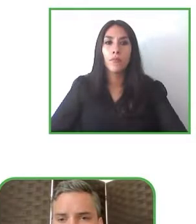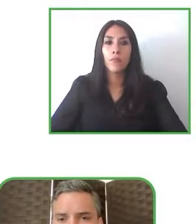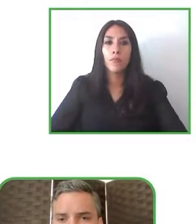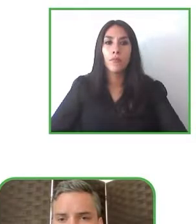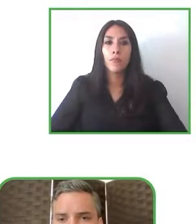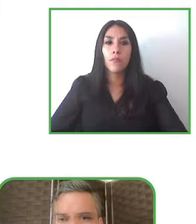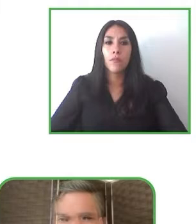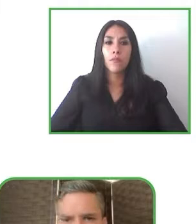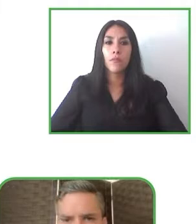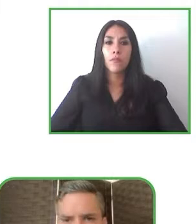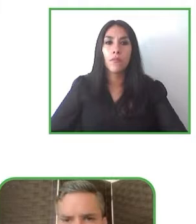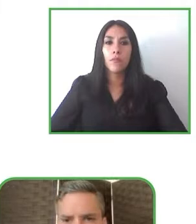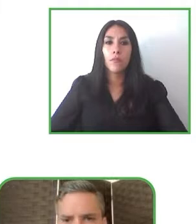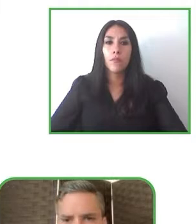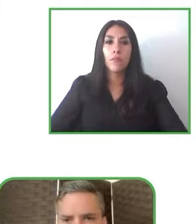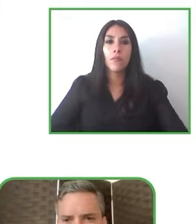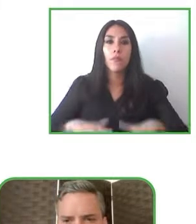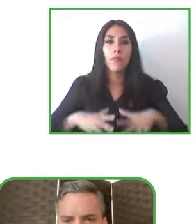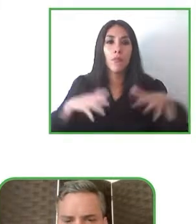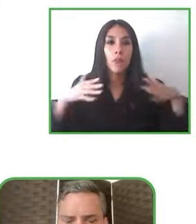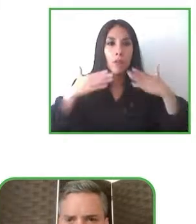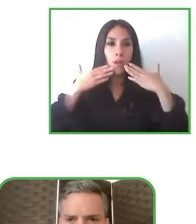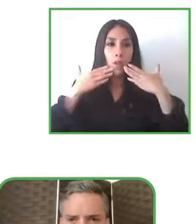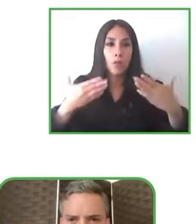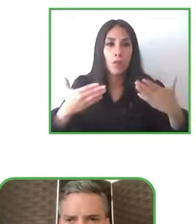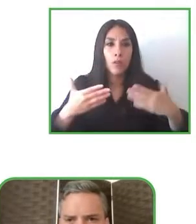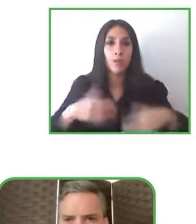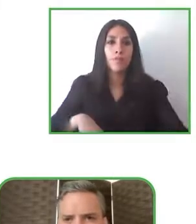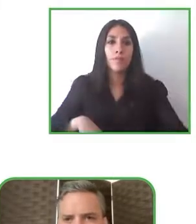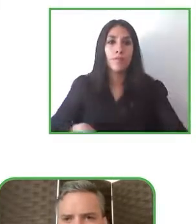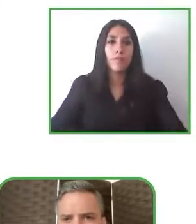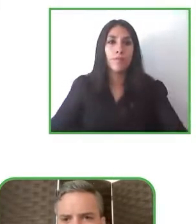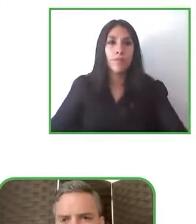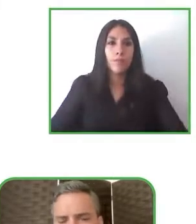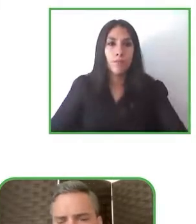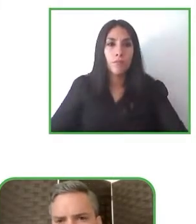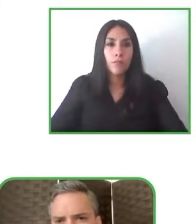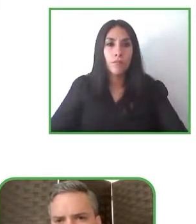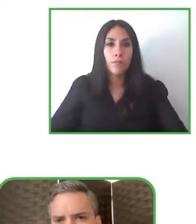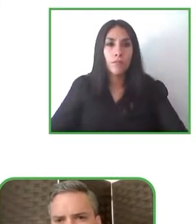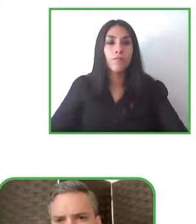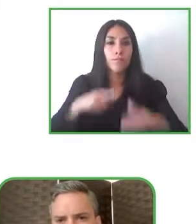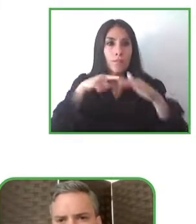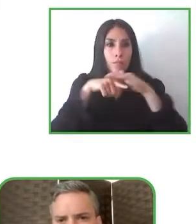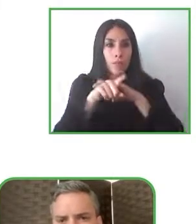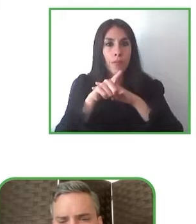Thank you so much Stephan great ideas about this accessible culture they need the support,